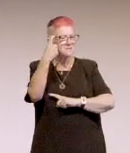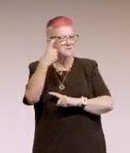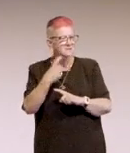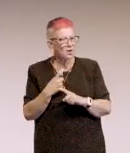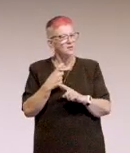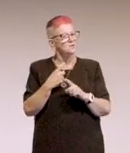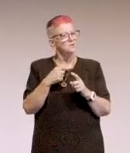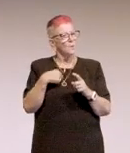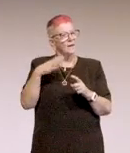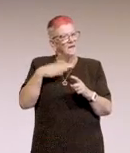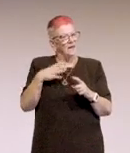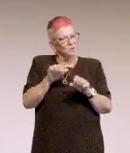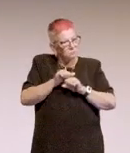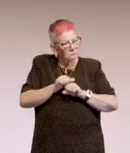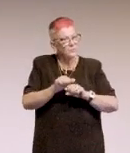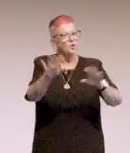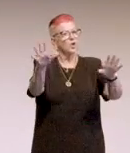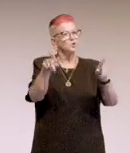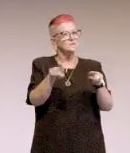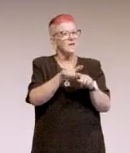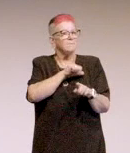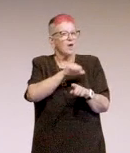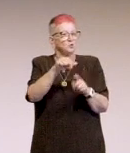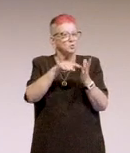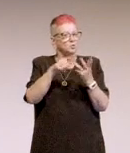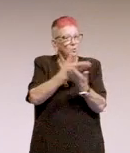And we just need to roll it out to the rest of the scrums.